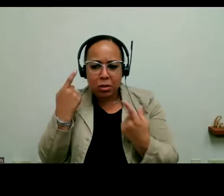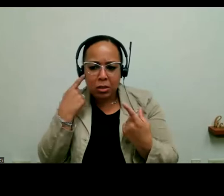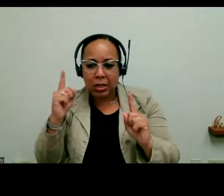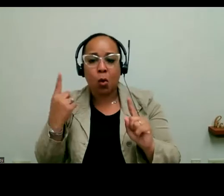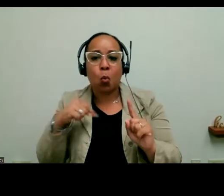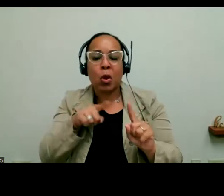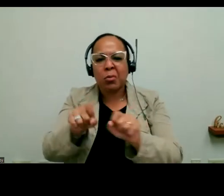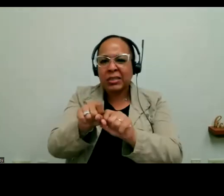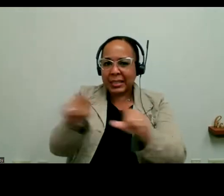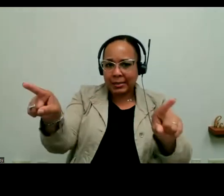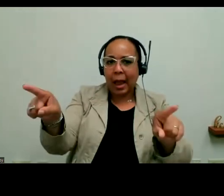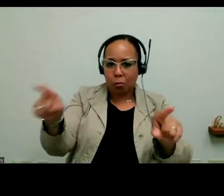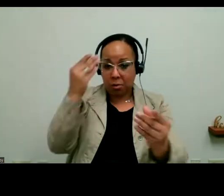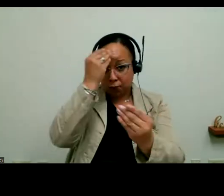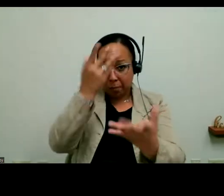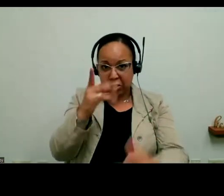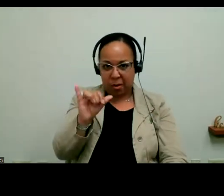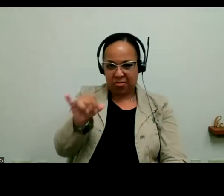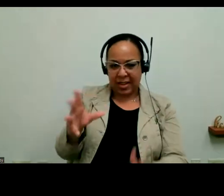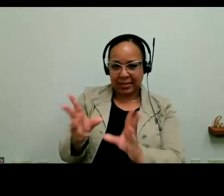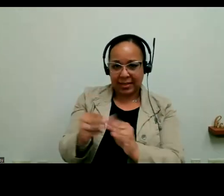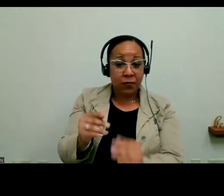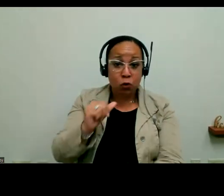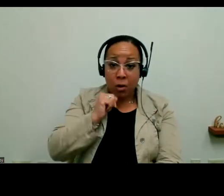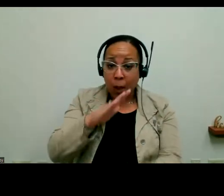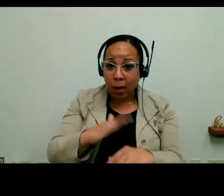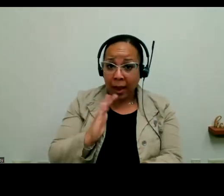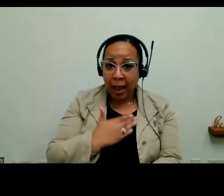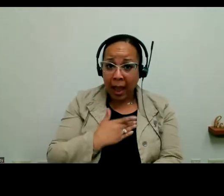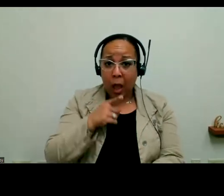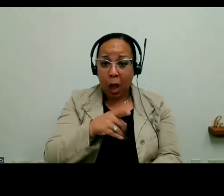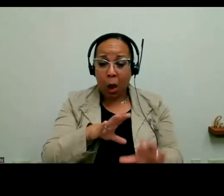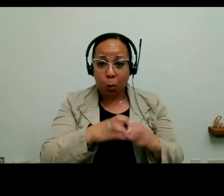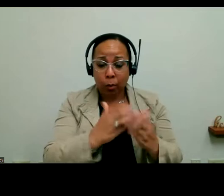that session. If you're not on our consortium email list you can write to